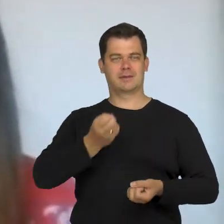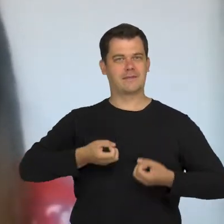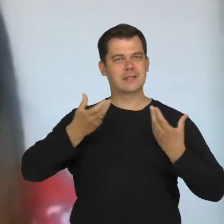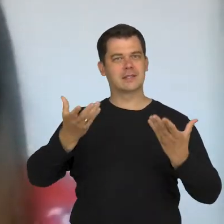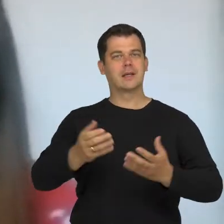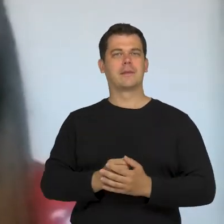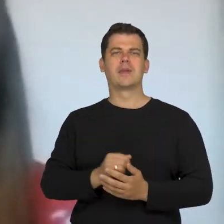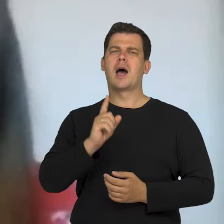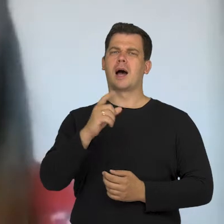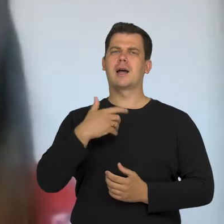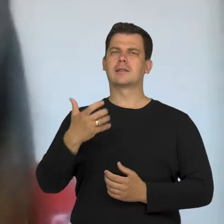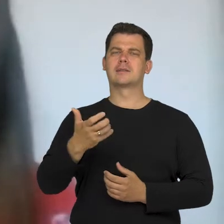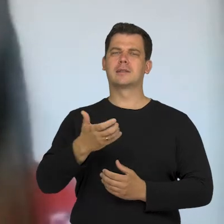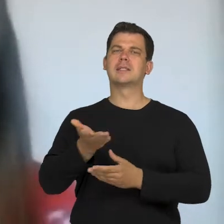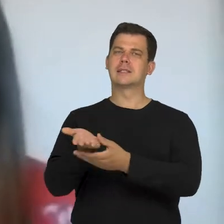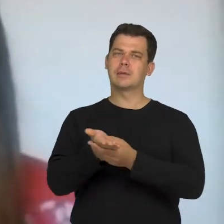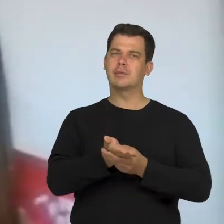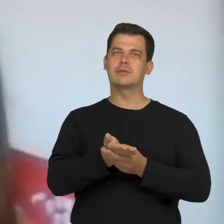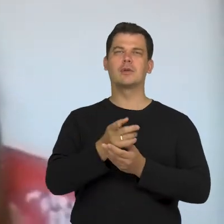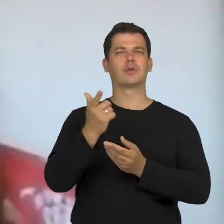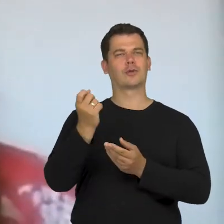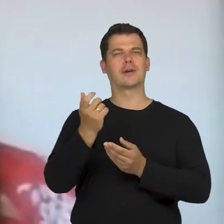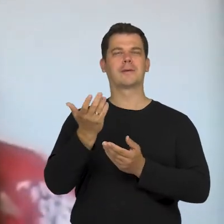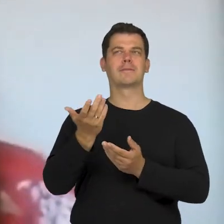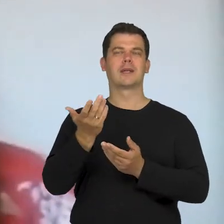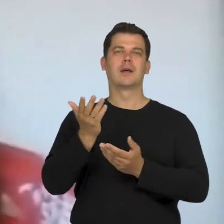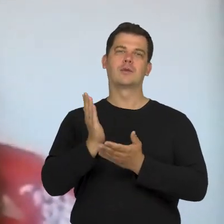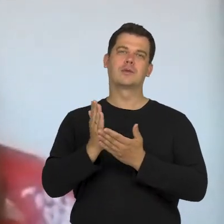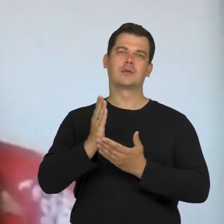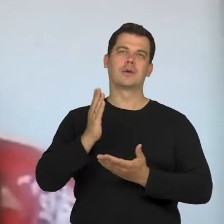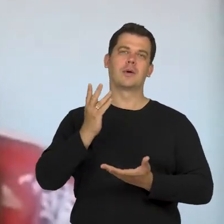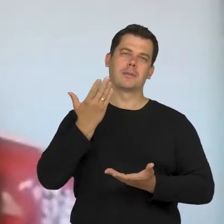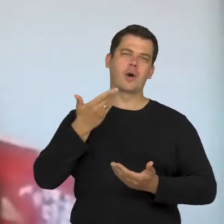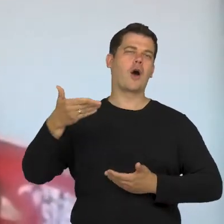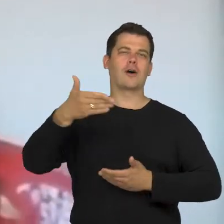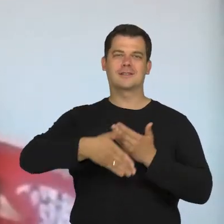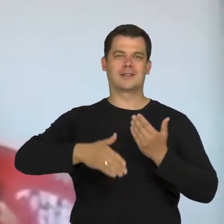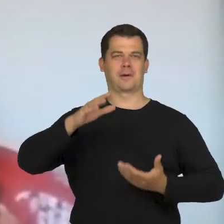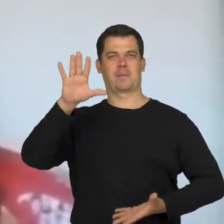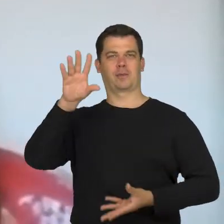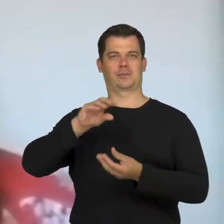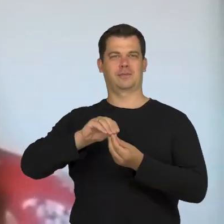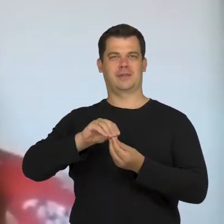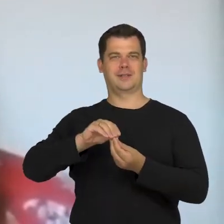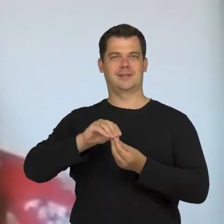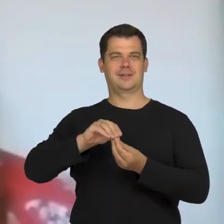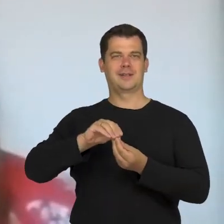but I would like to propose a sort of finishing round.